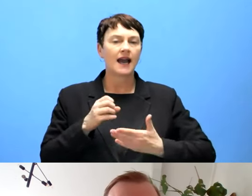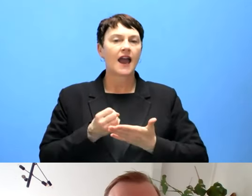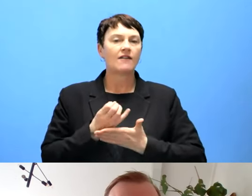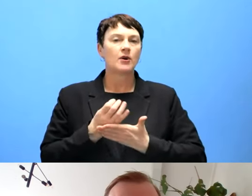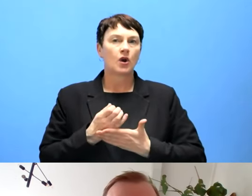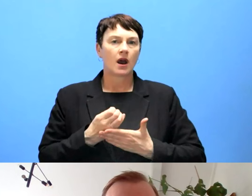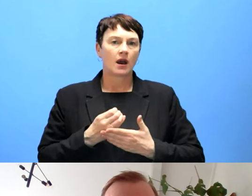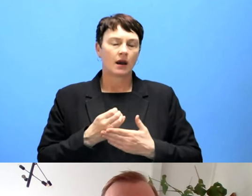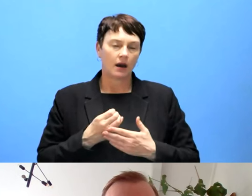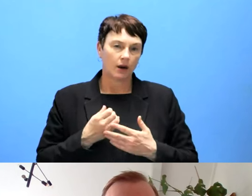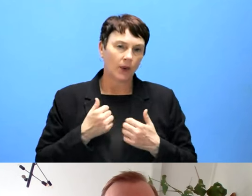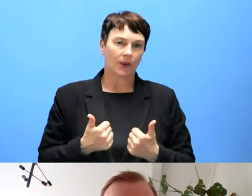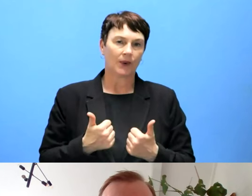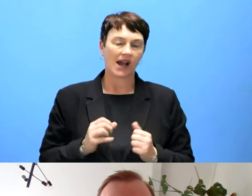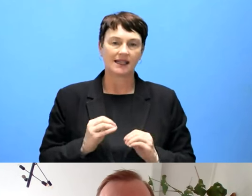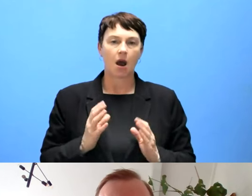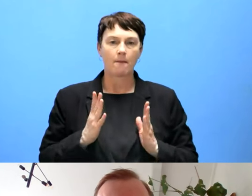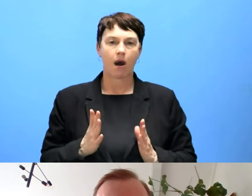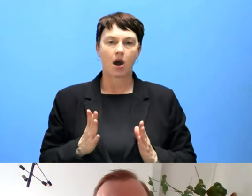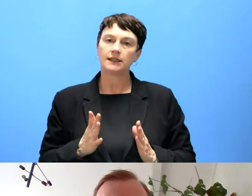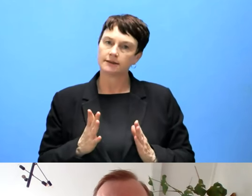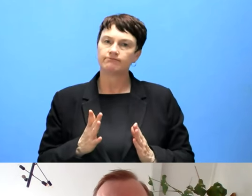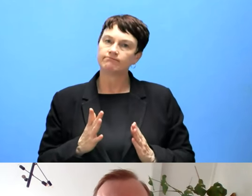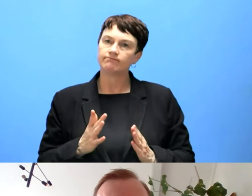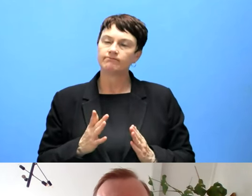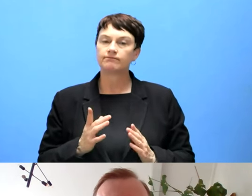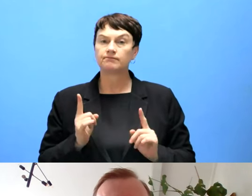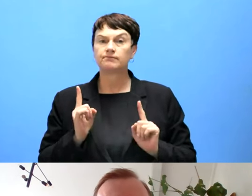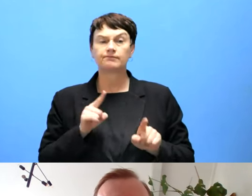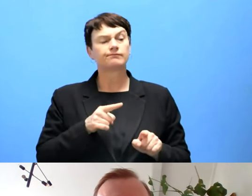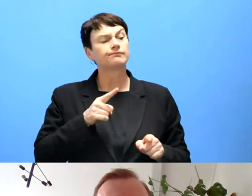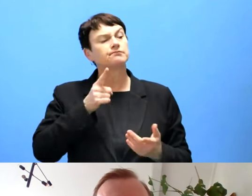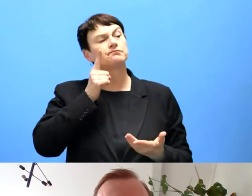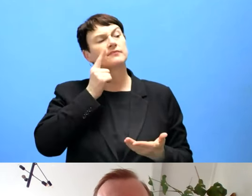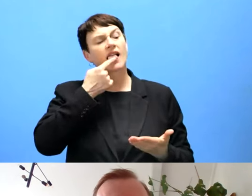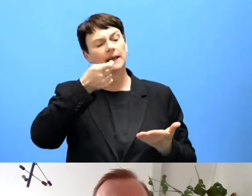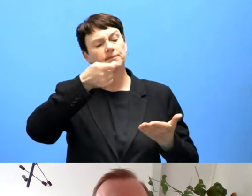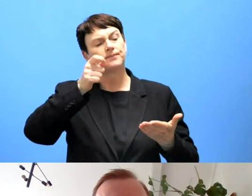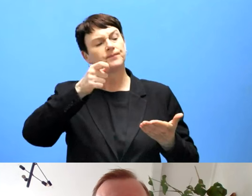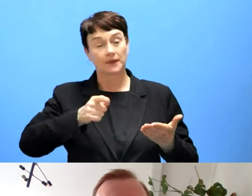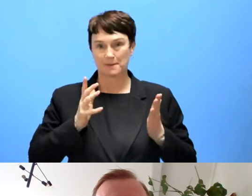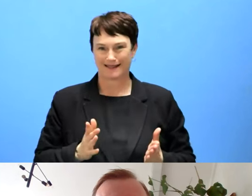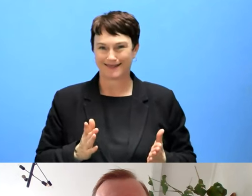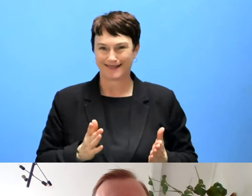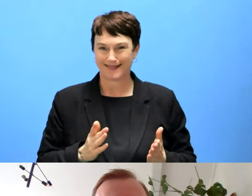inspection. There's a lot of inspection reports available in which the claim can be how do I